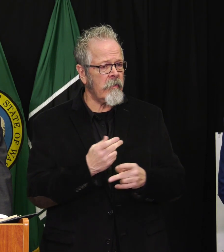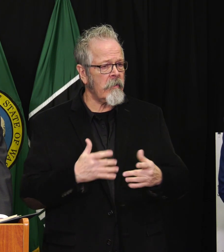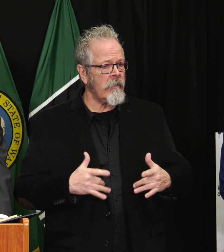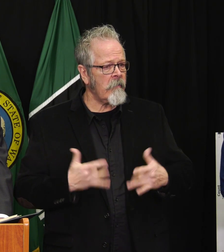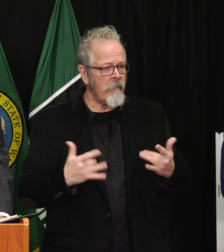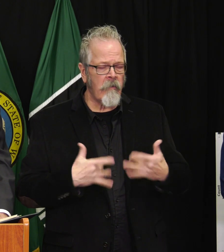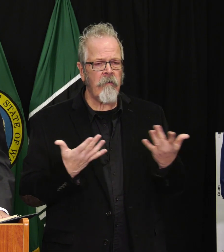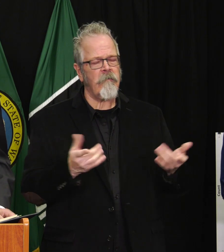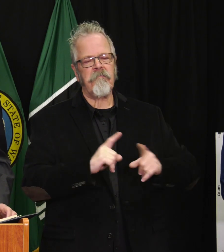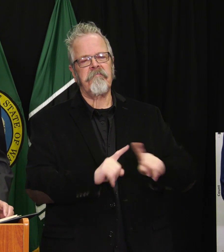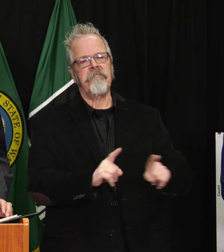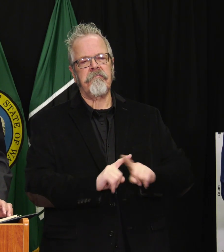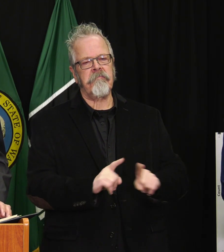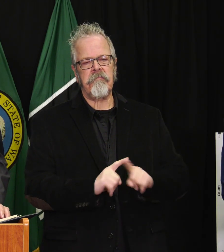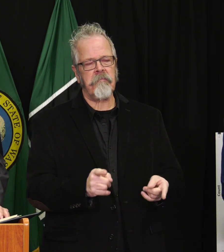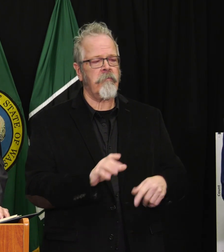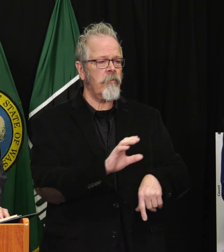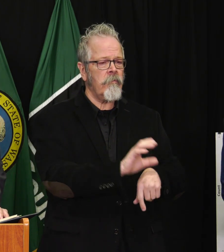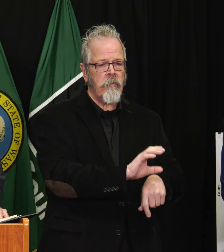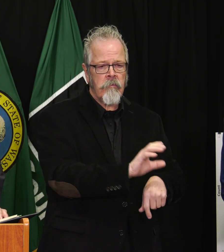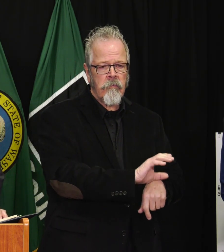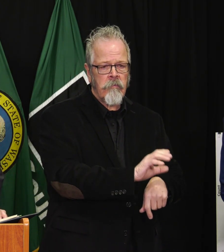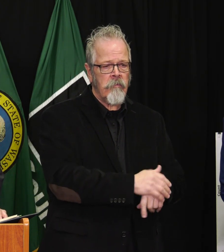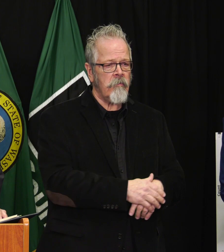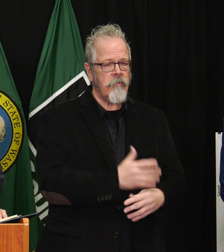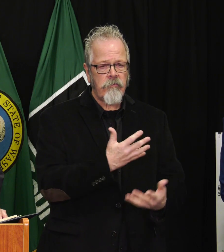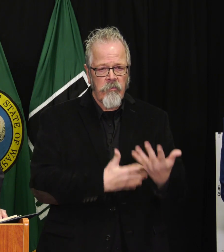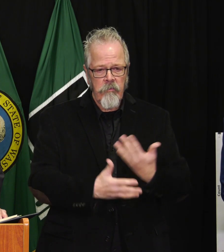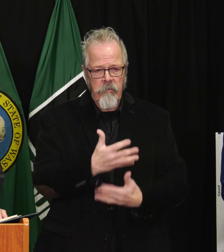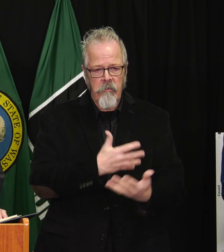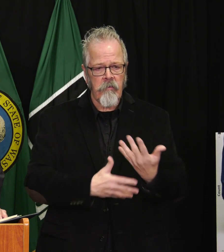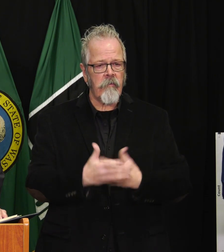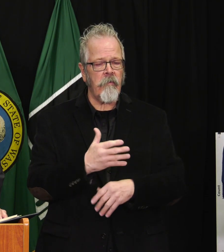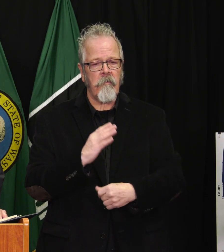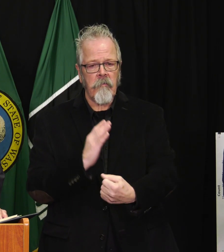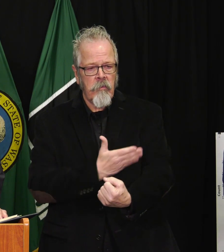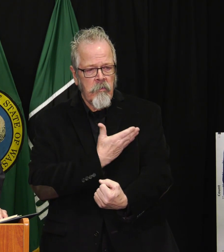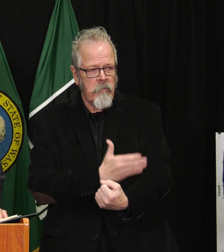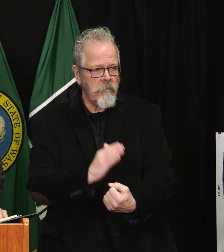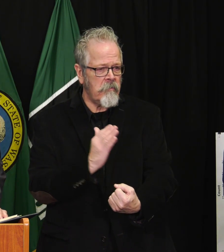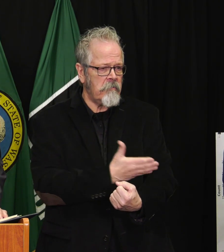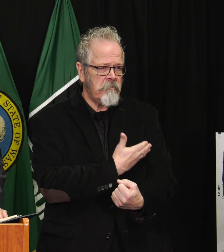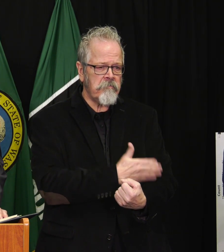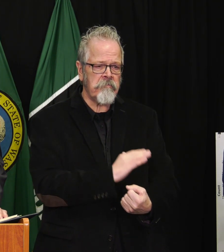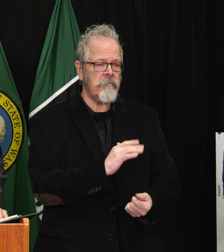conventions, fundraisers, and similar activities of that dimension are prohibited as we go forward.